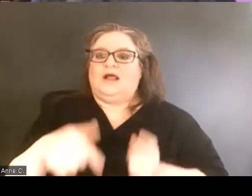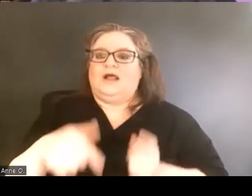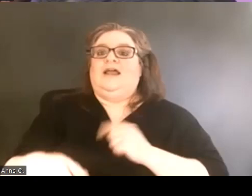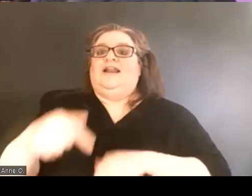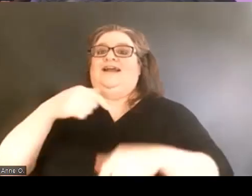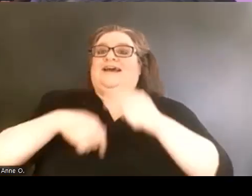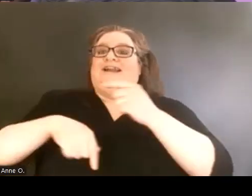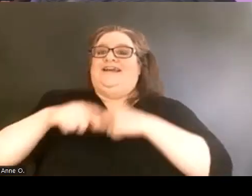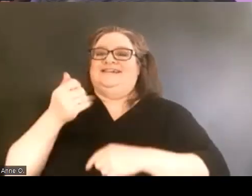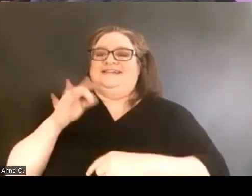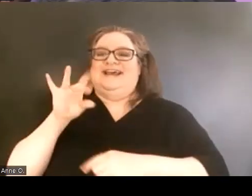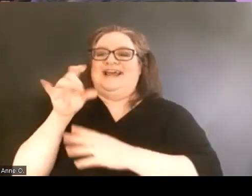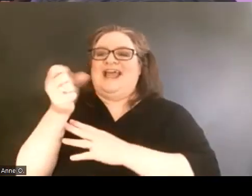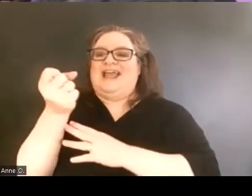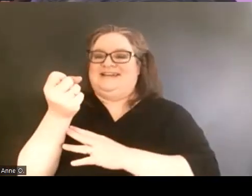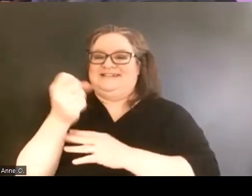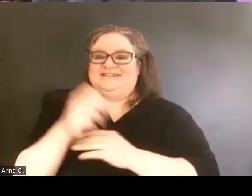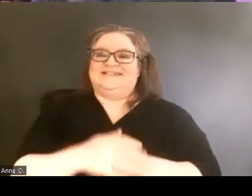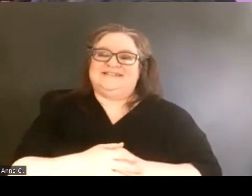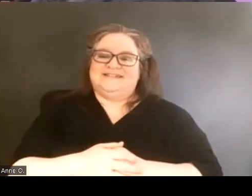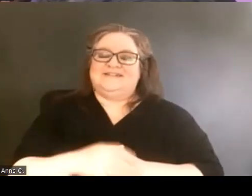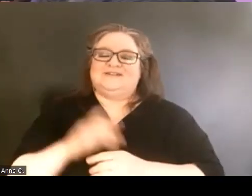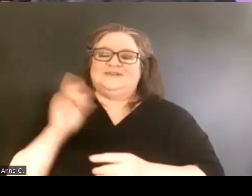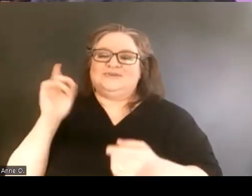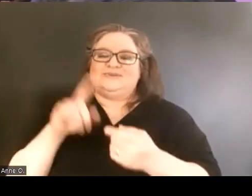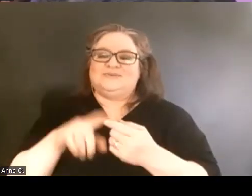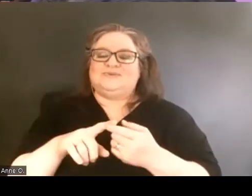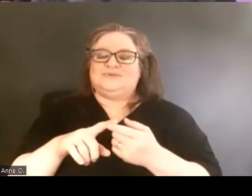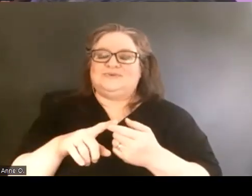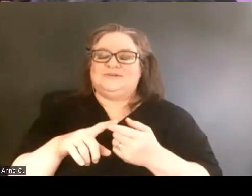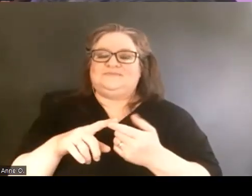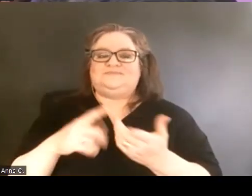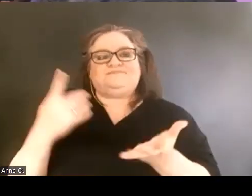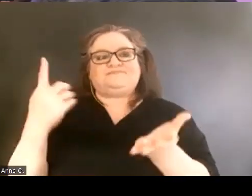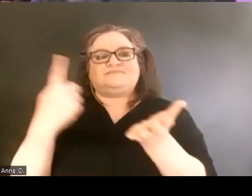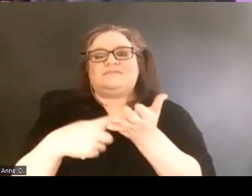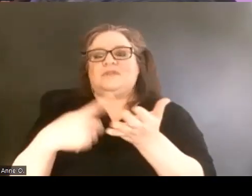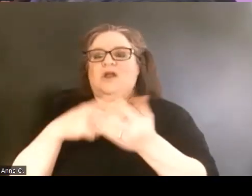in order to talk about our story of how our DCC came to be.